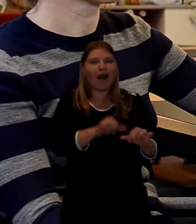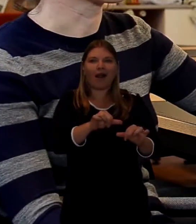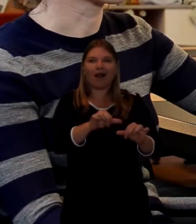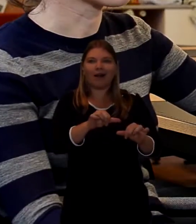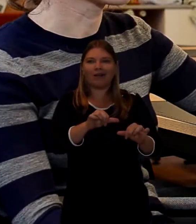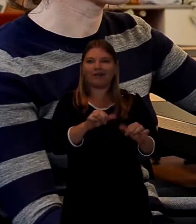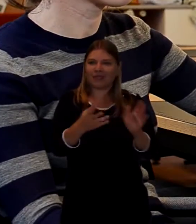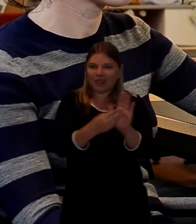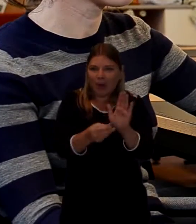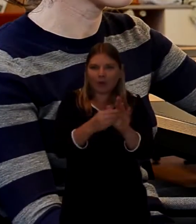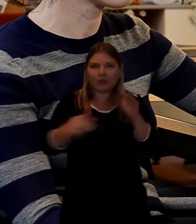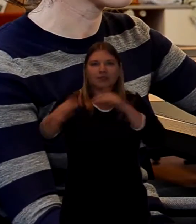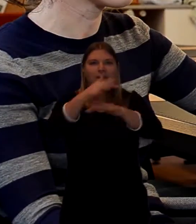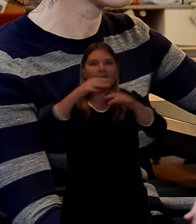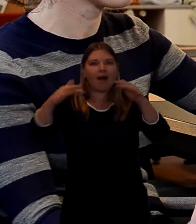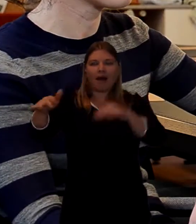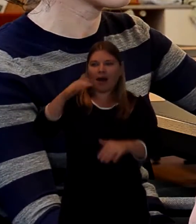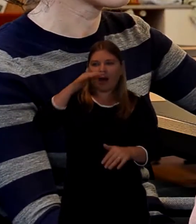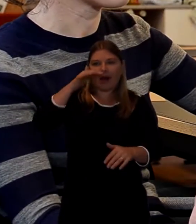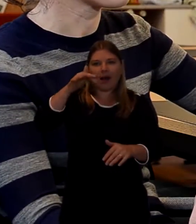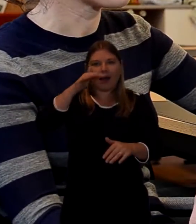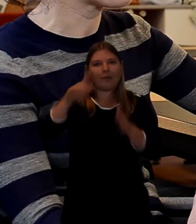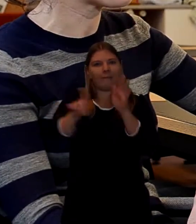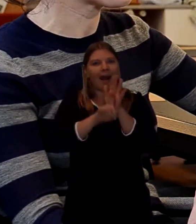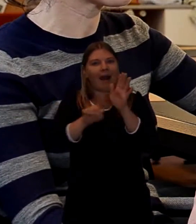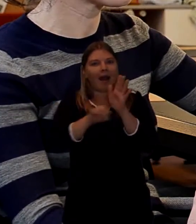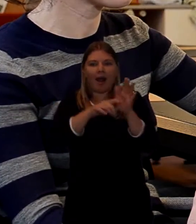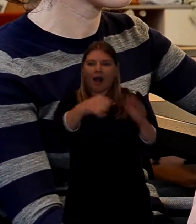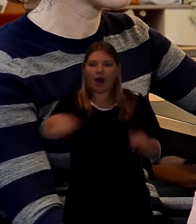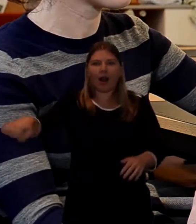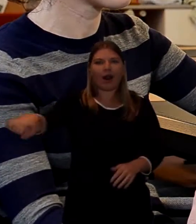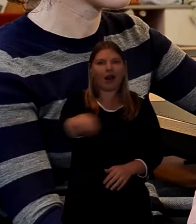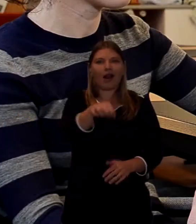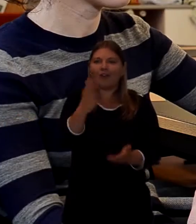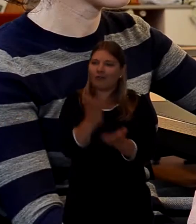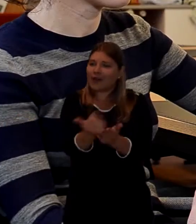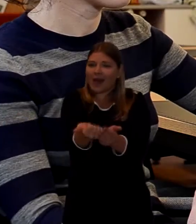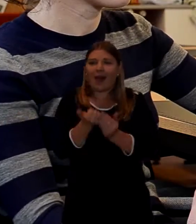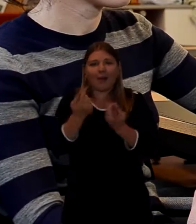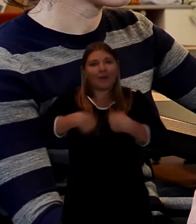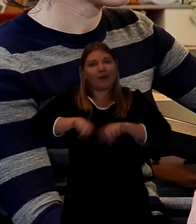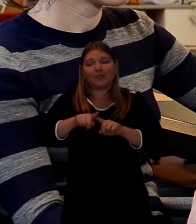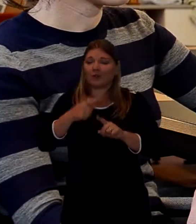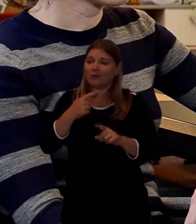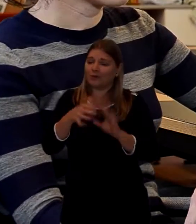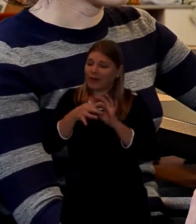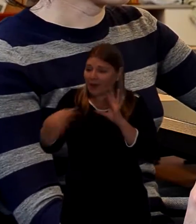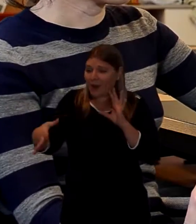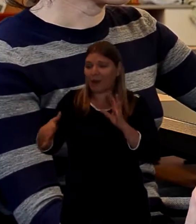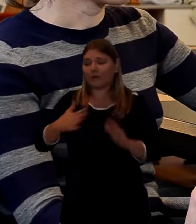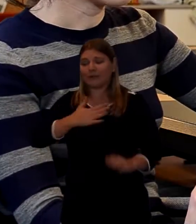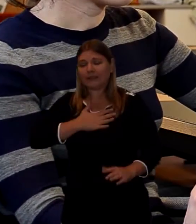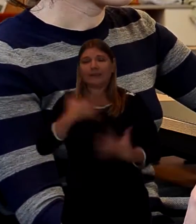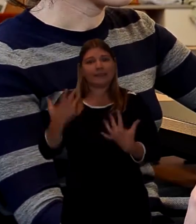You've got the smells, the bells... I don't know, it really feels like you are saying goodbye to the person